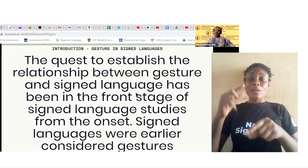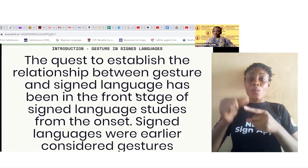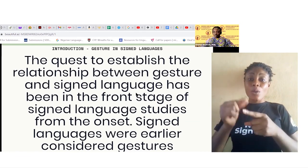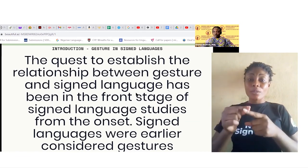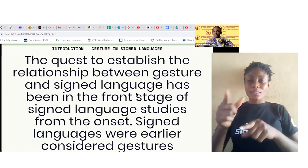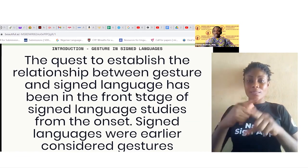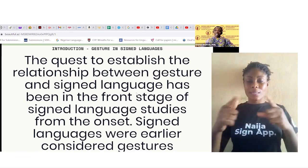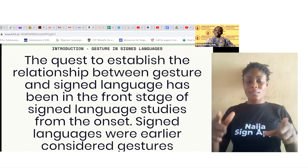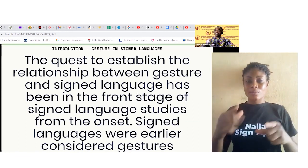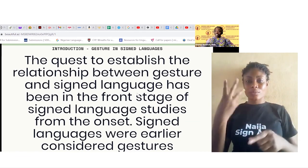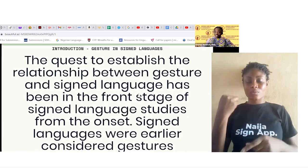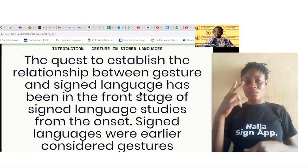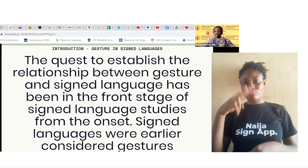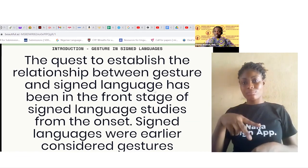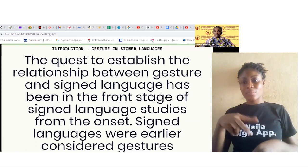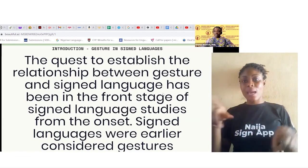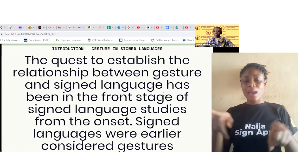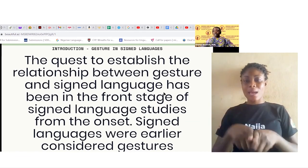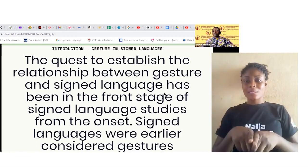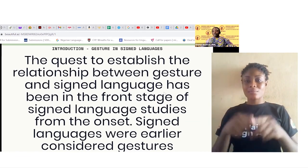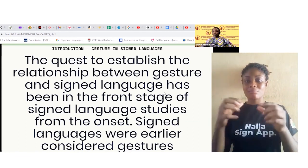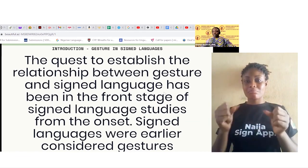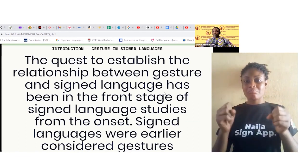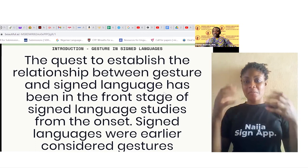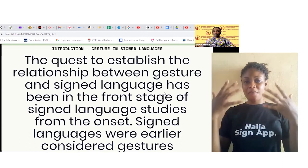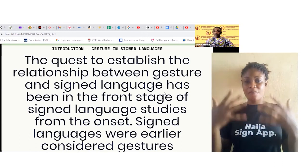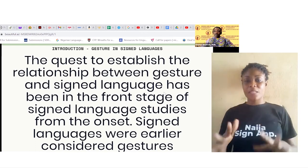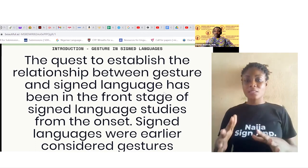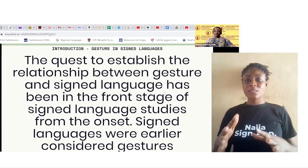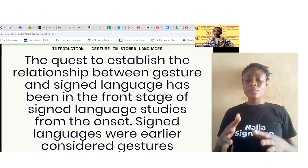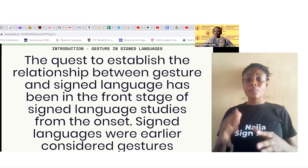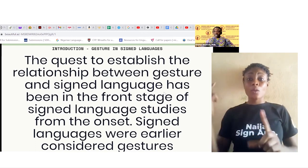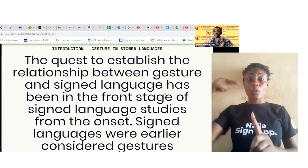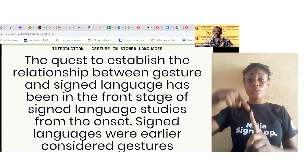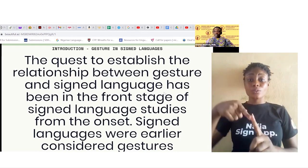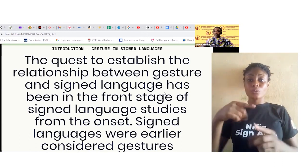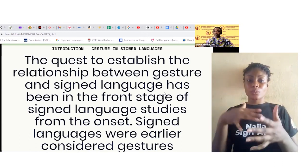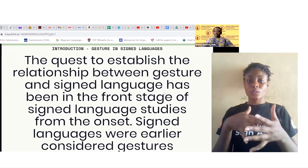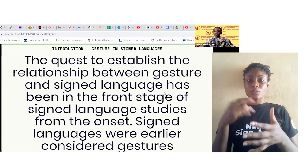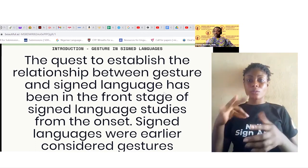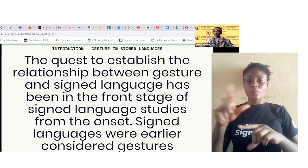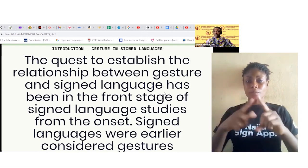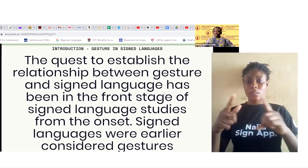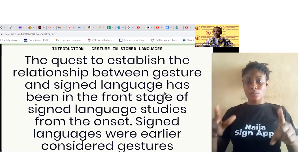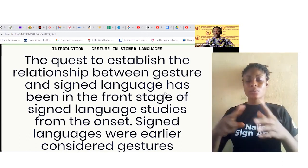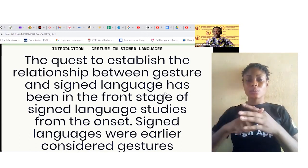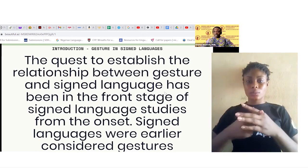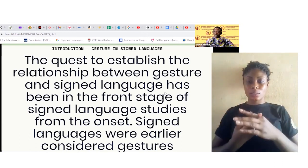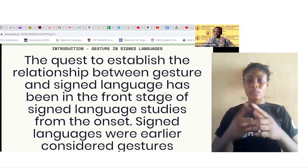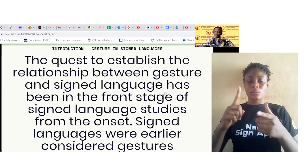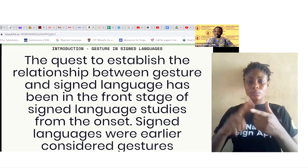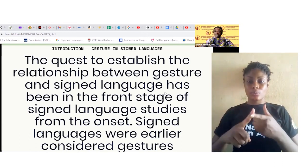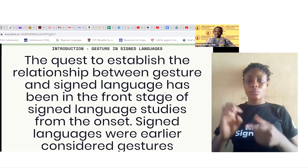looked upon as gestures until the study of sign languages started to emerge as we have it today